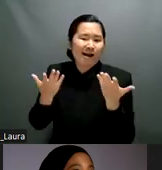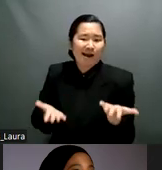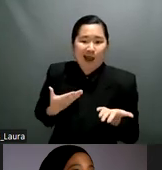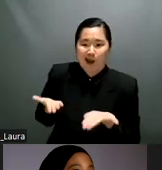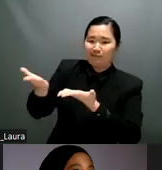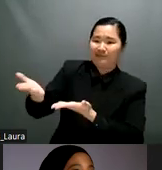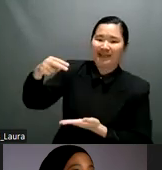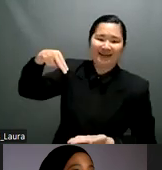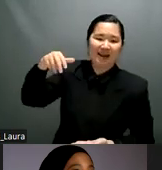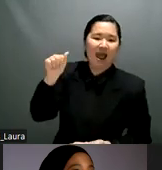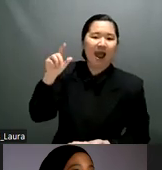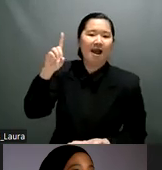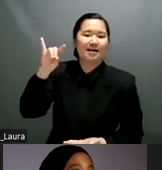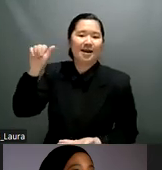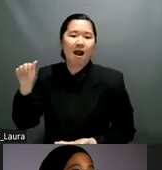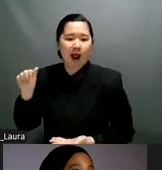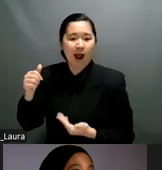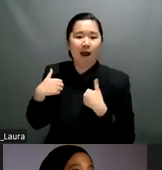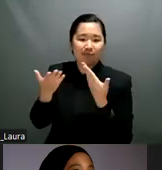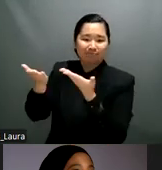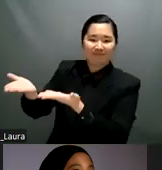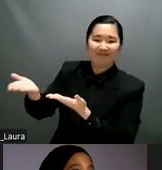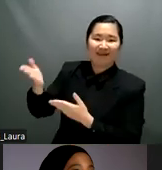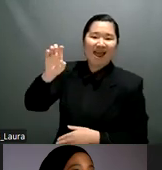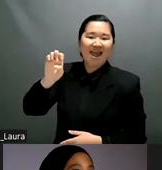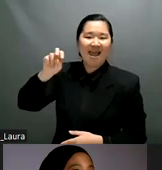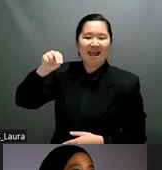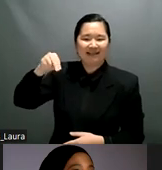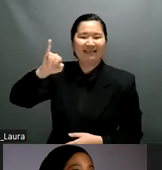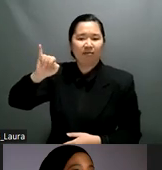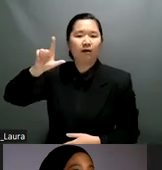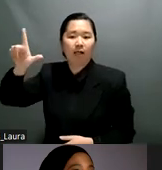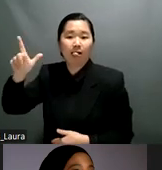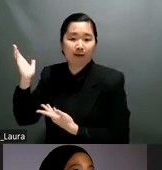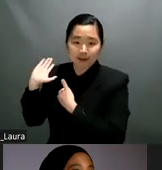including community support systems and access to resources and services can you share what has